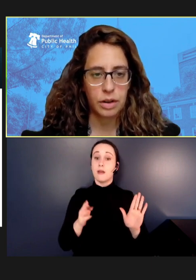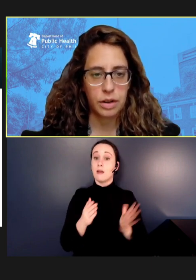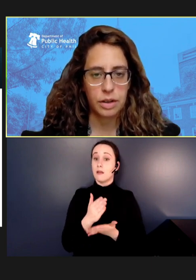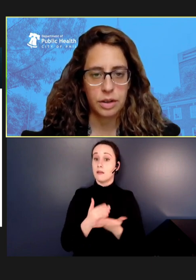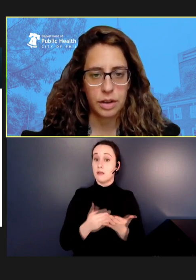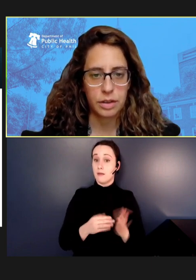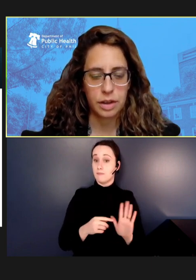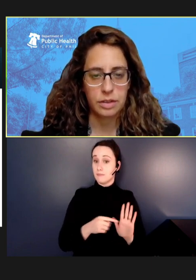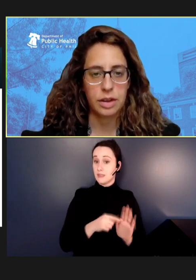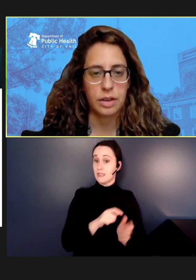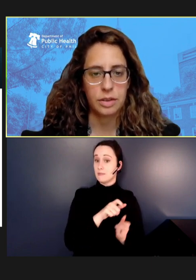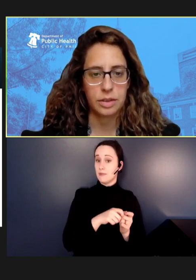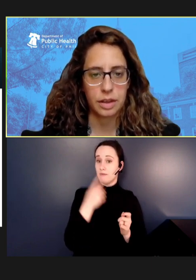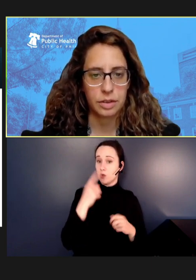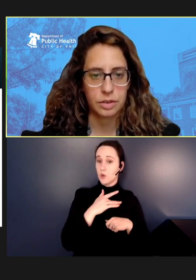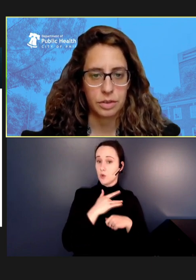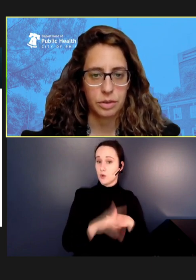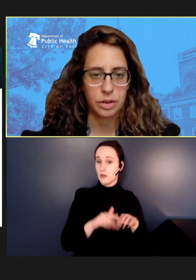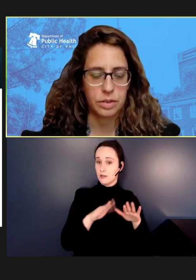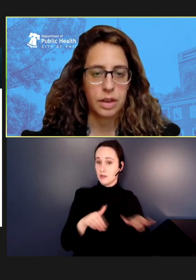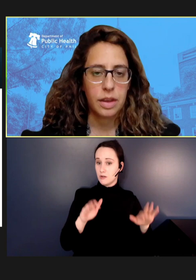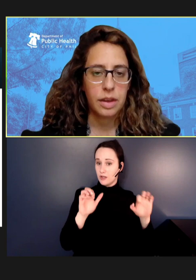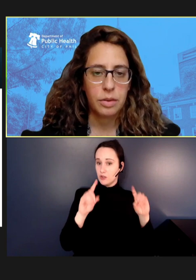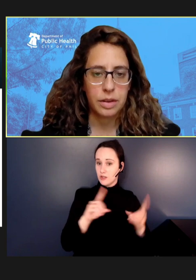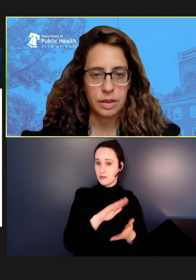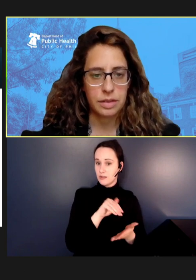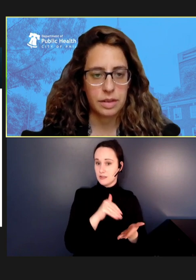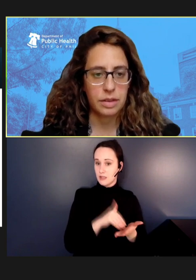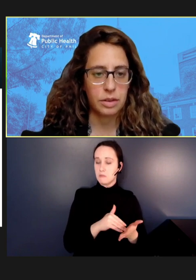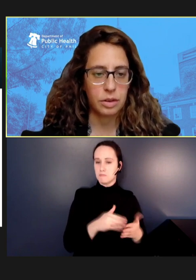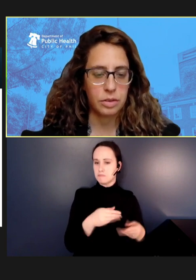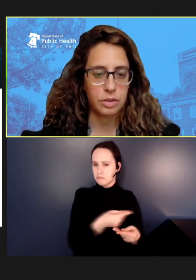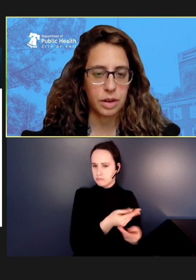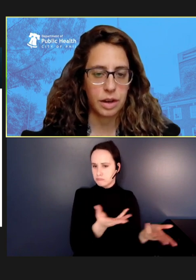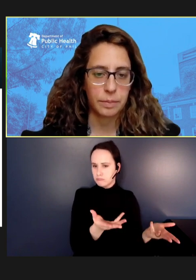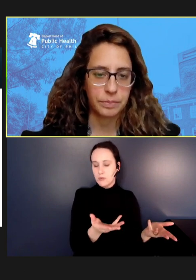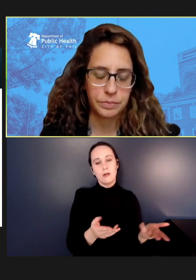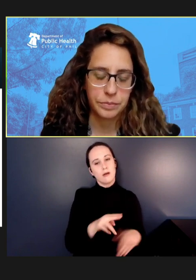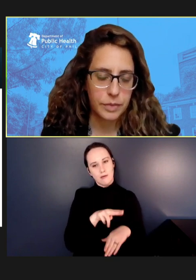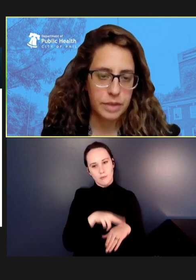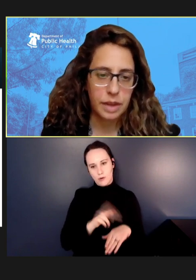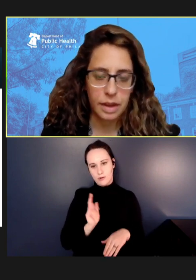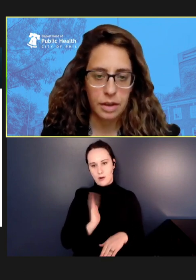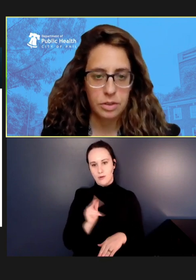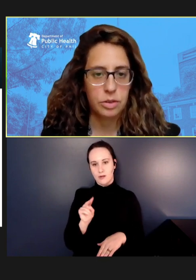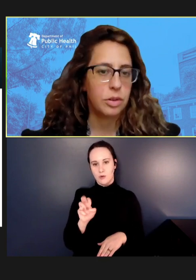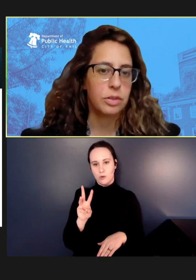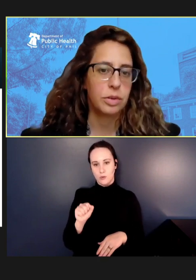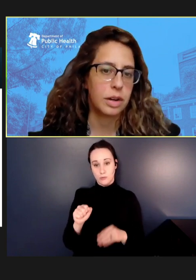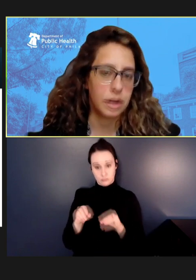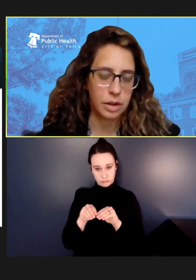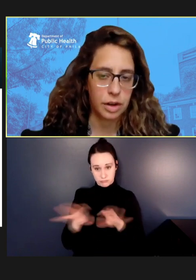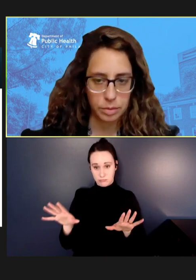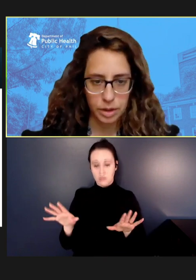early childhood education centers. Of course, once this hit the news, daycare schools were incredibly